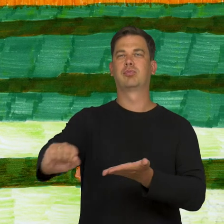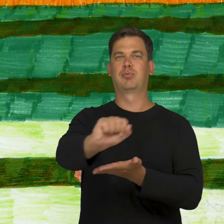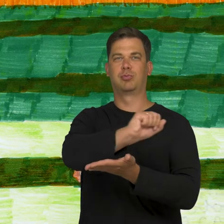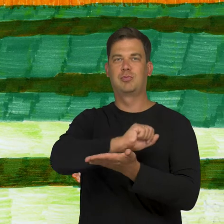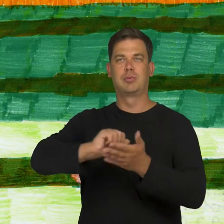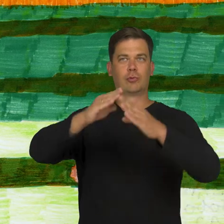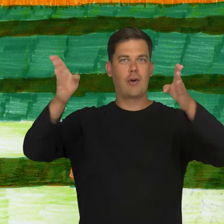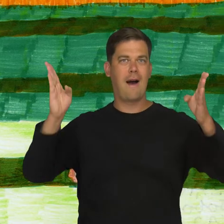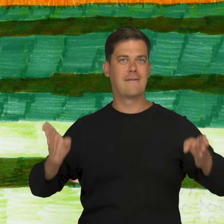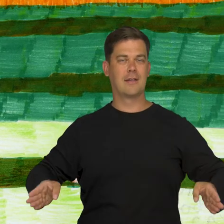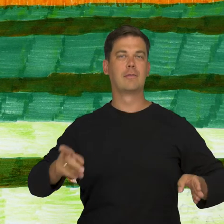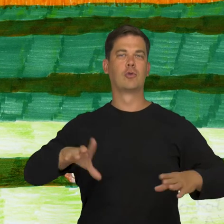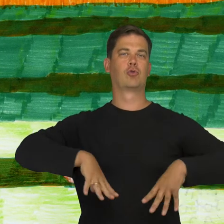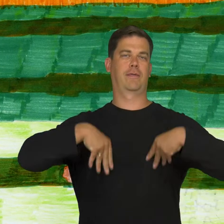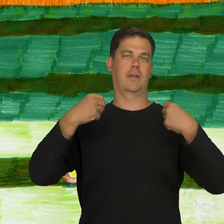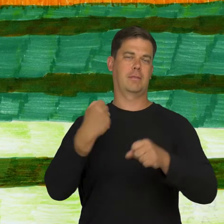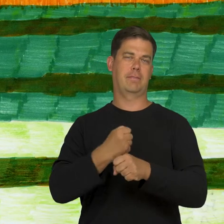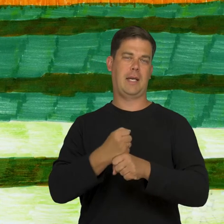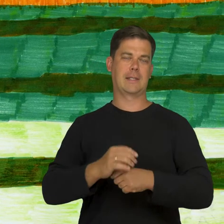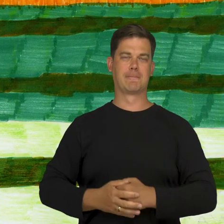and I removed the dust from furniture at home for the Labor Day.